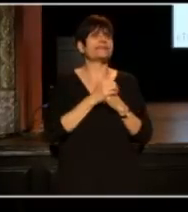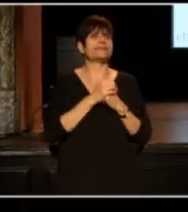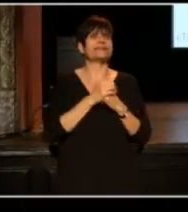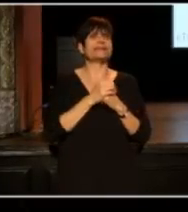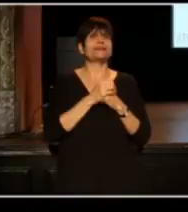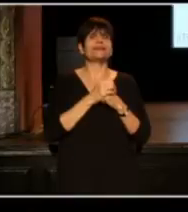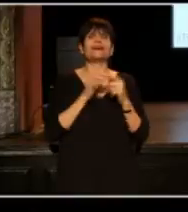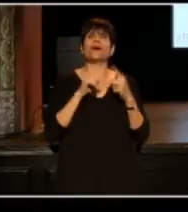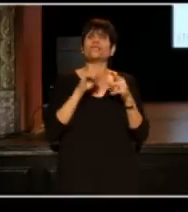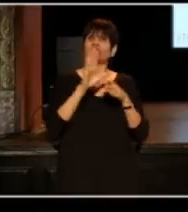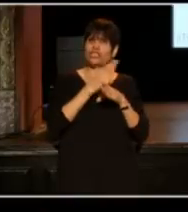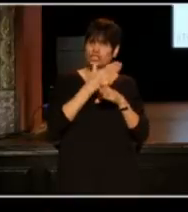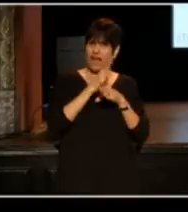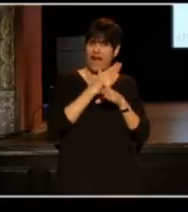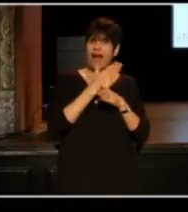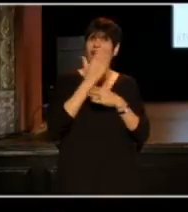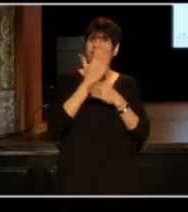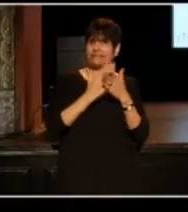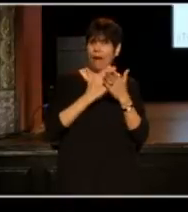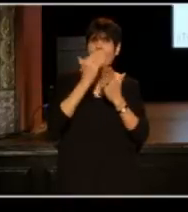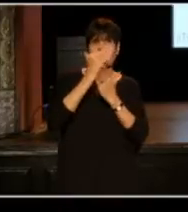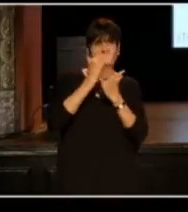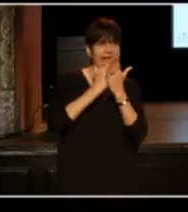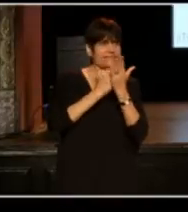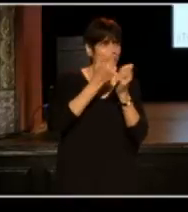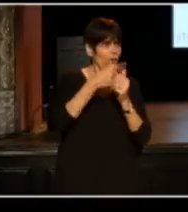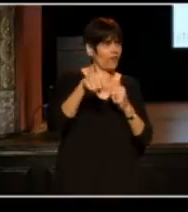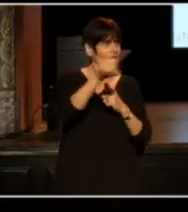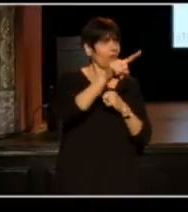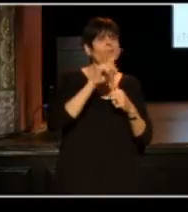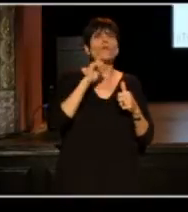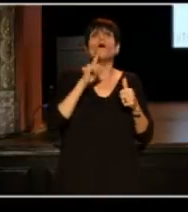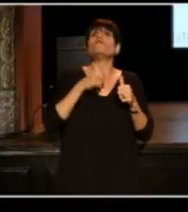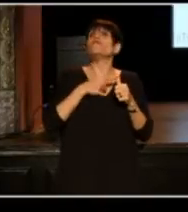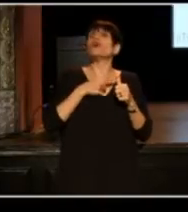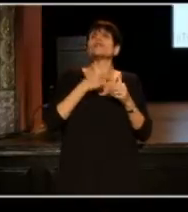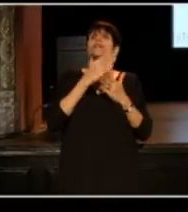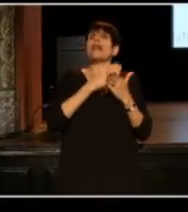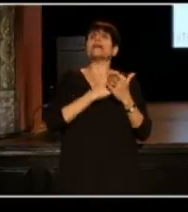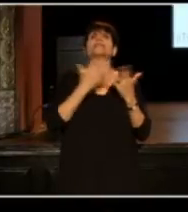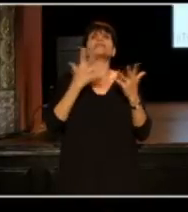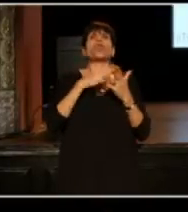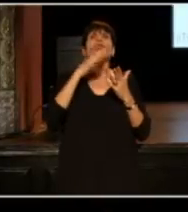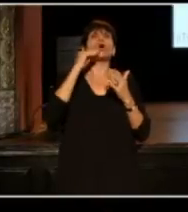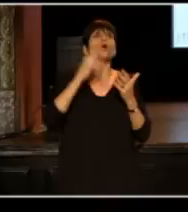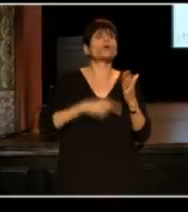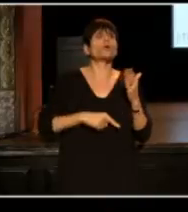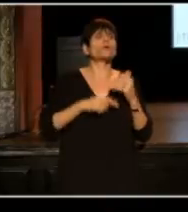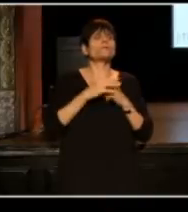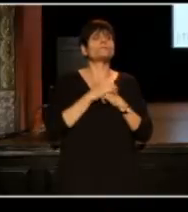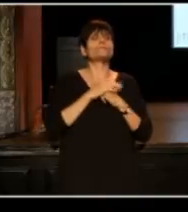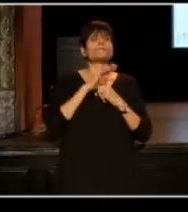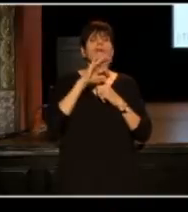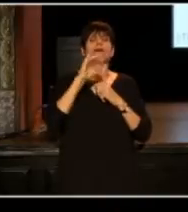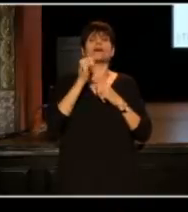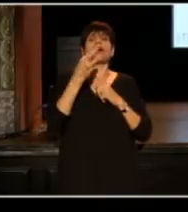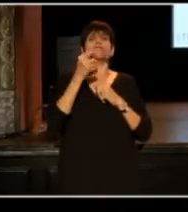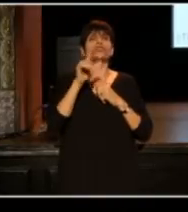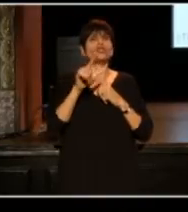And I want to share some of those lessons with you. The first has to do with a general life lesson that sounds obvious,